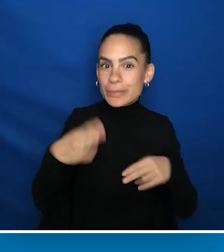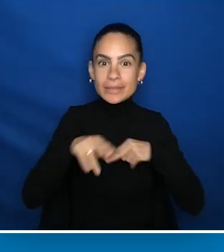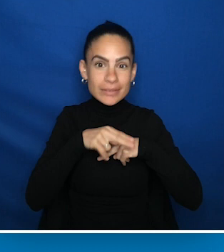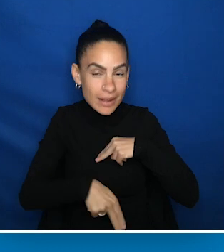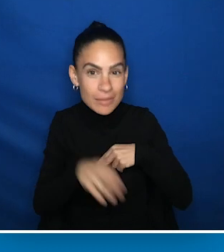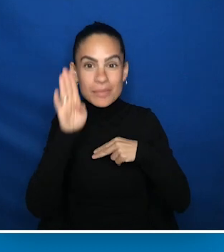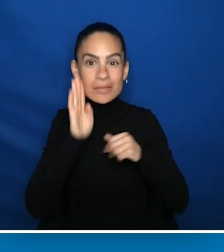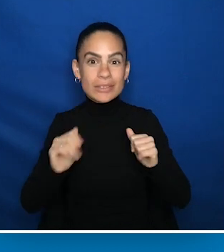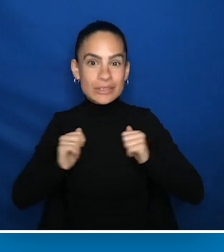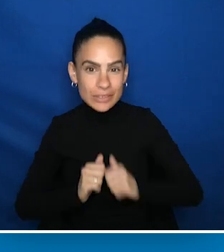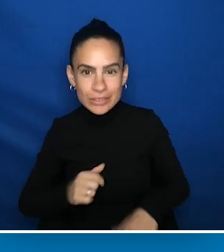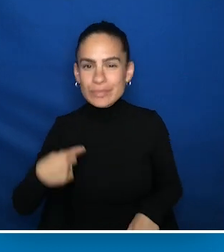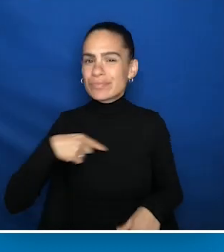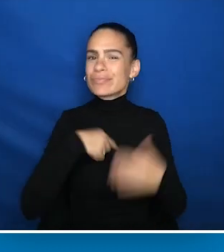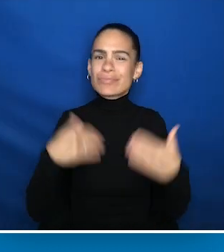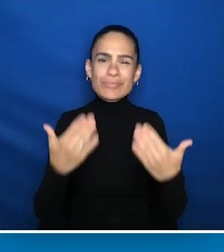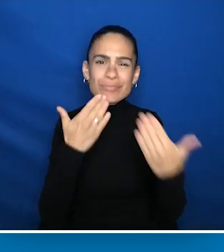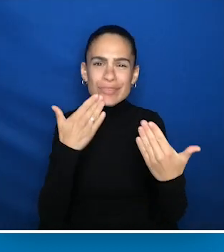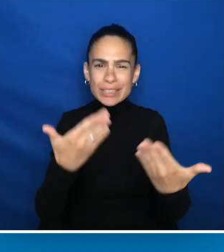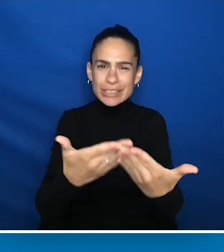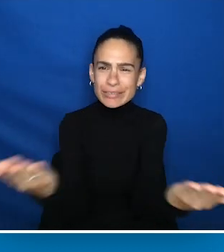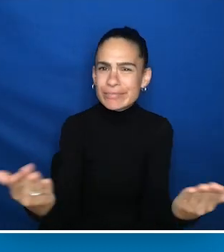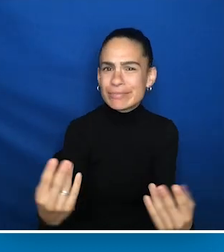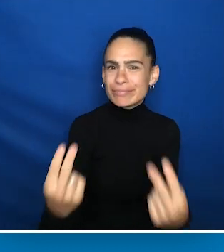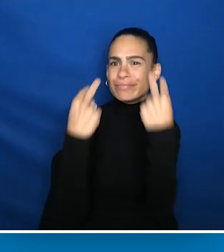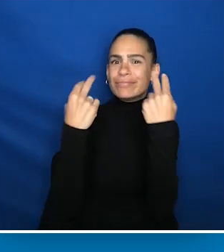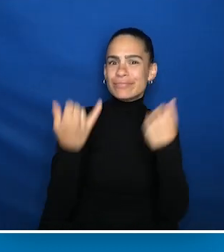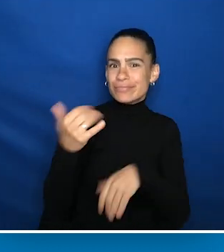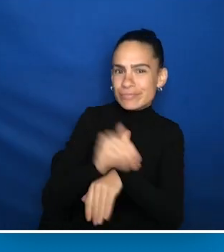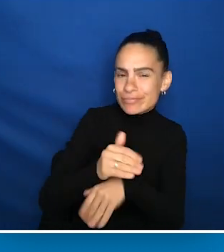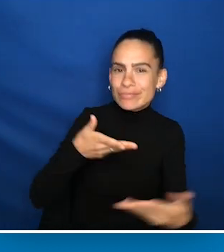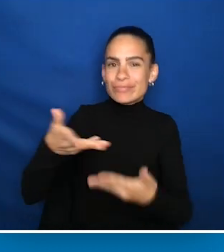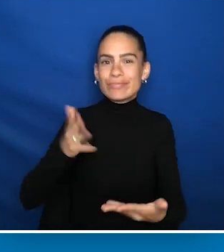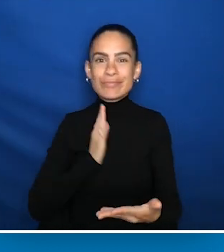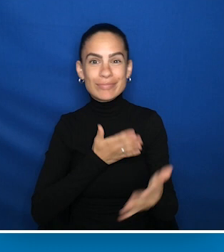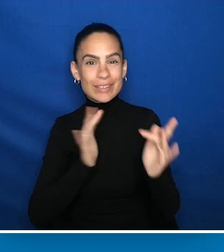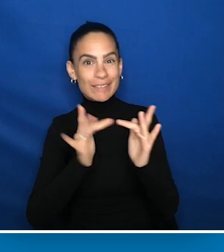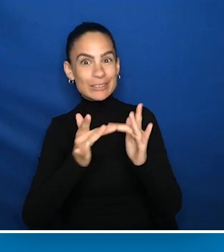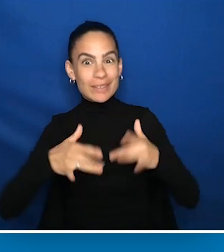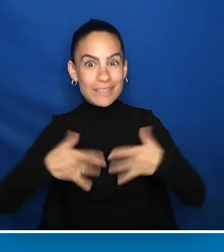We are grateful that so many of you are attending this evening and engaging in our virtual event.